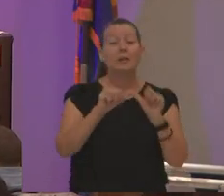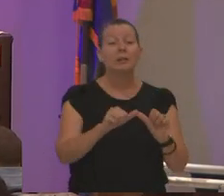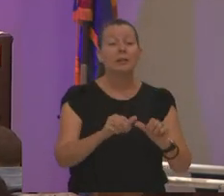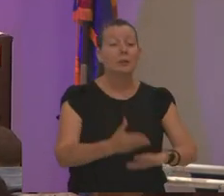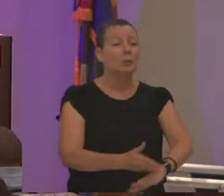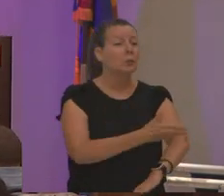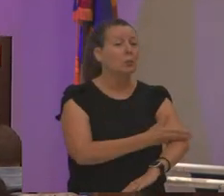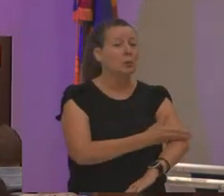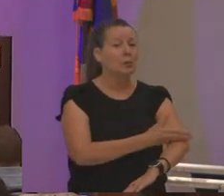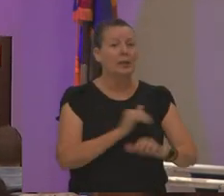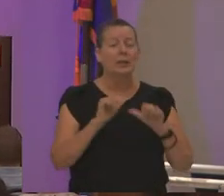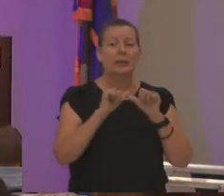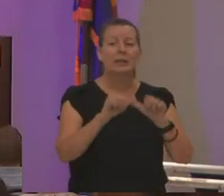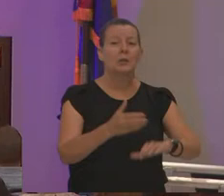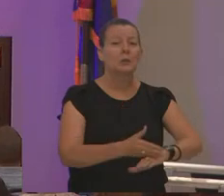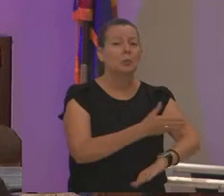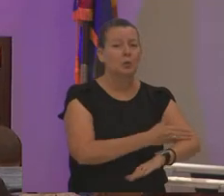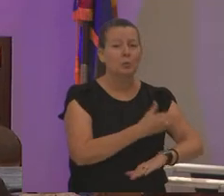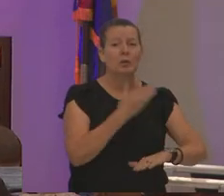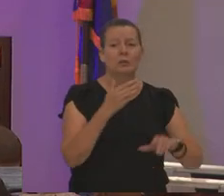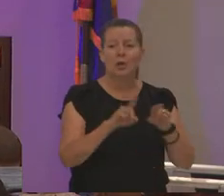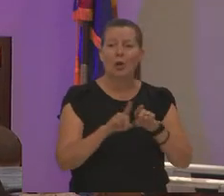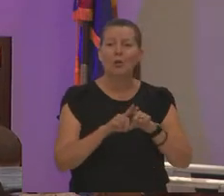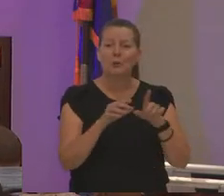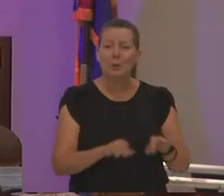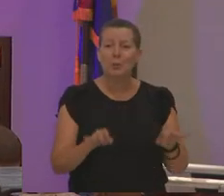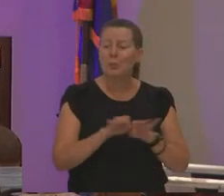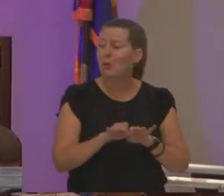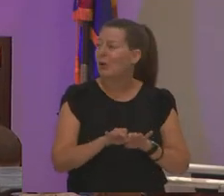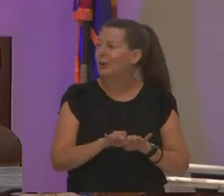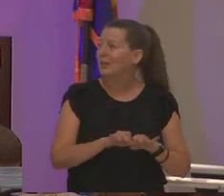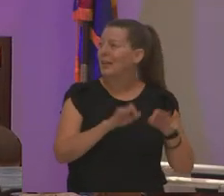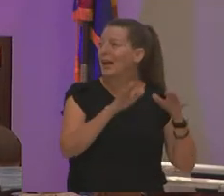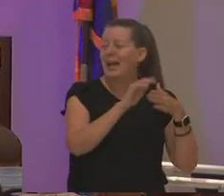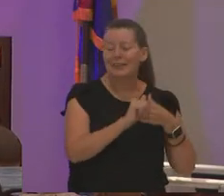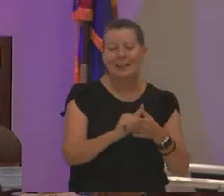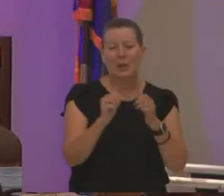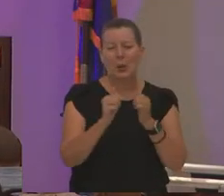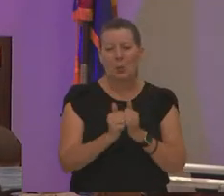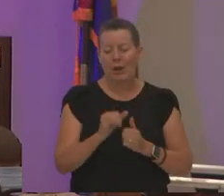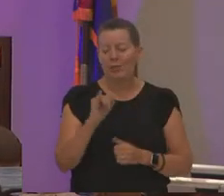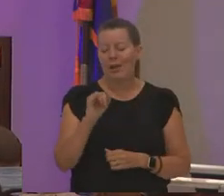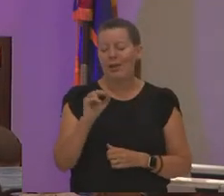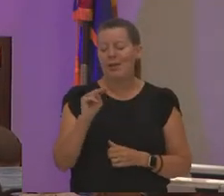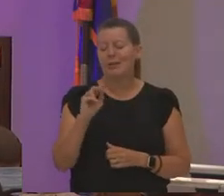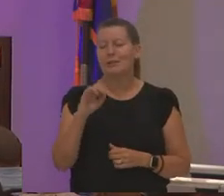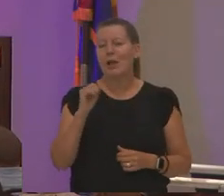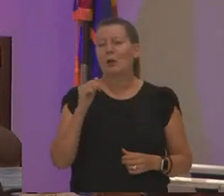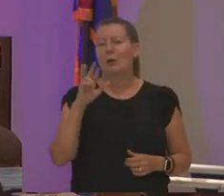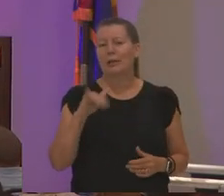improvement is also really important and also let's lead with integrity so um also our strategic